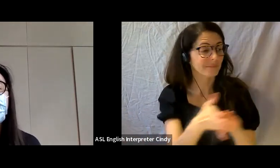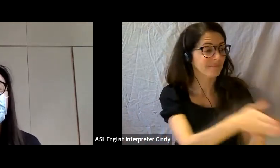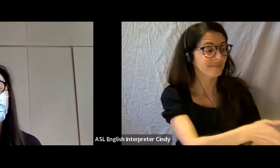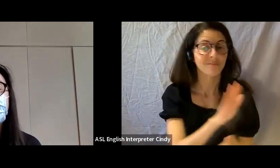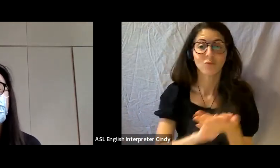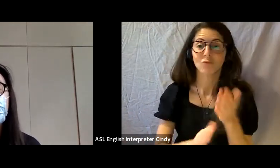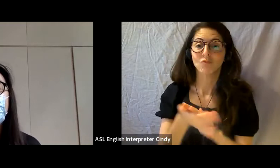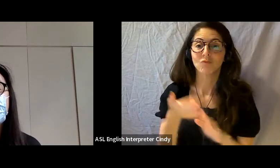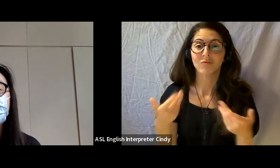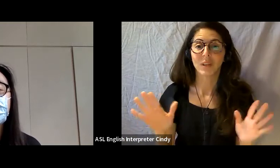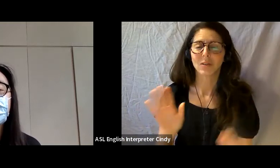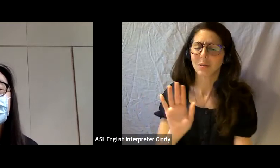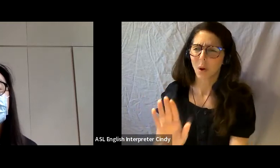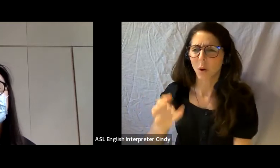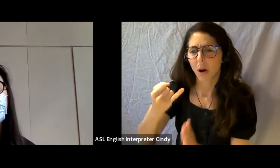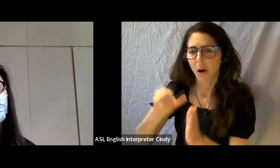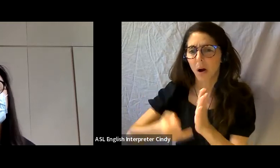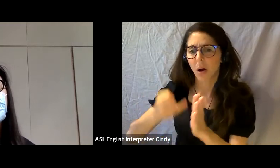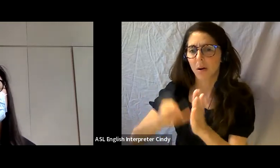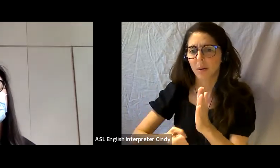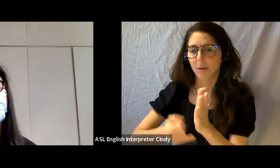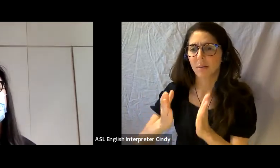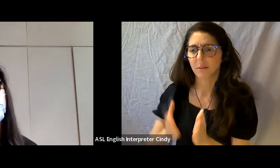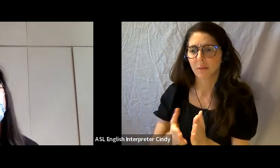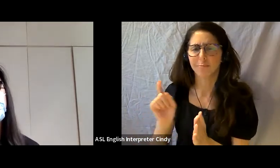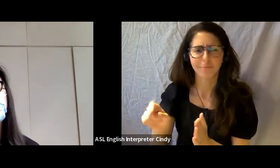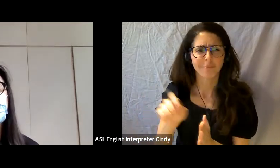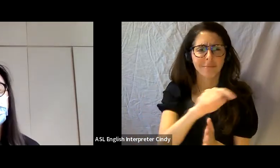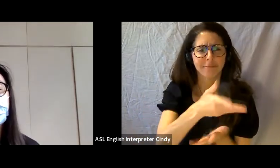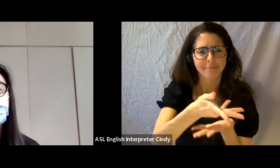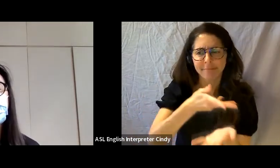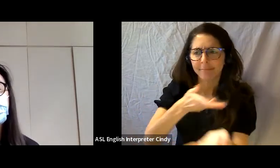we work with our artists and want to think of access as an aesthetic